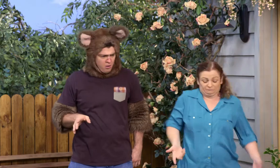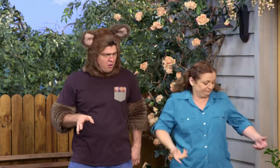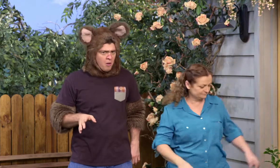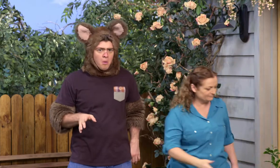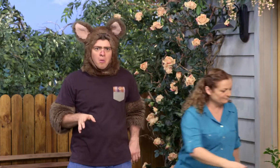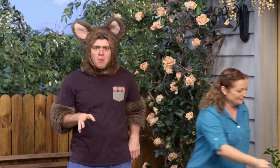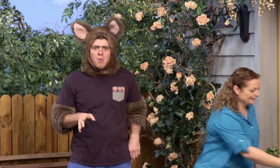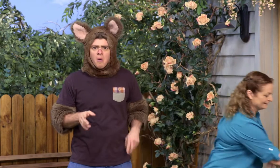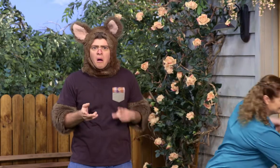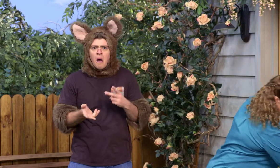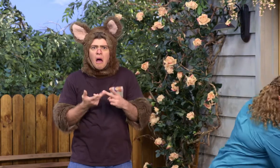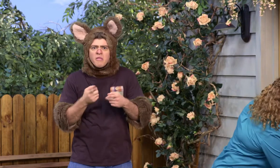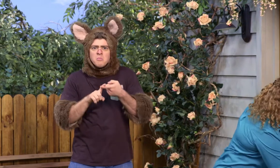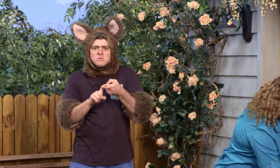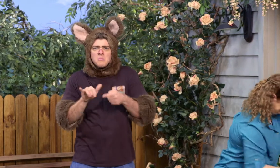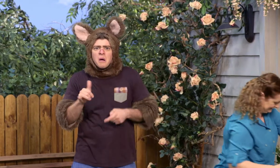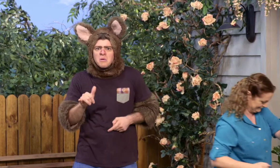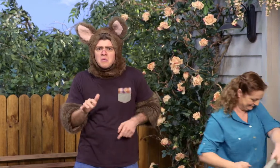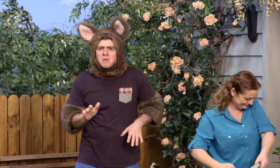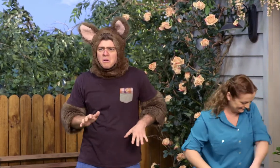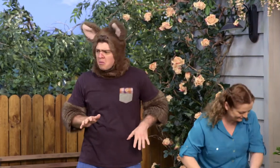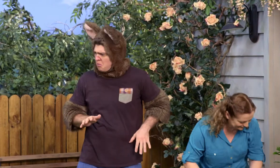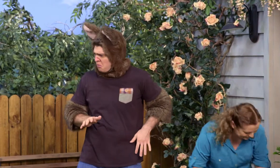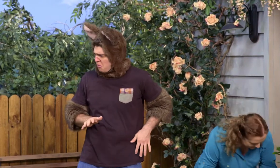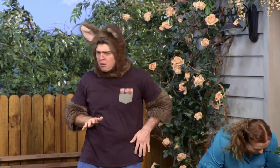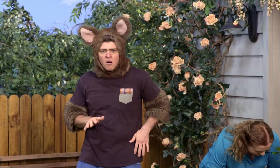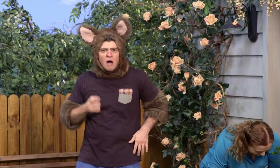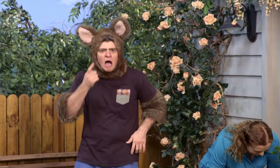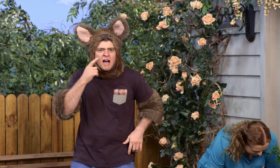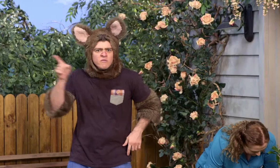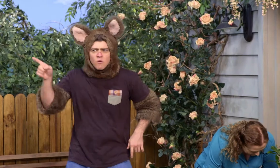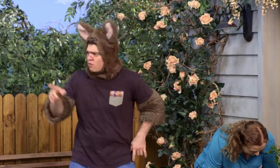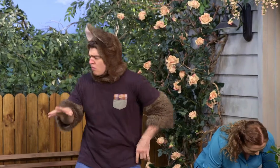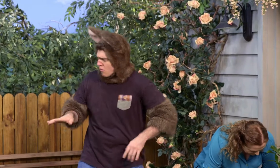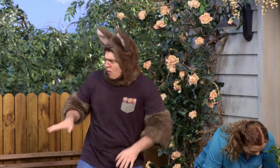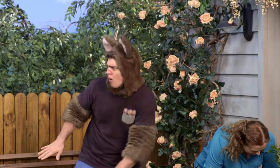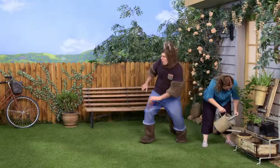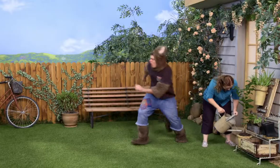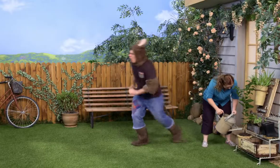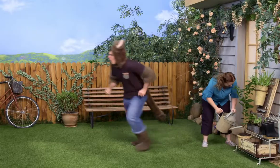Huh! Oh, well. There must be another possum. Let's have a look.